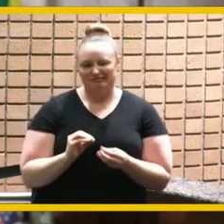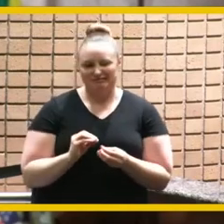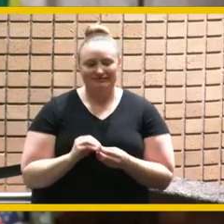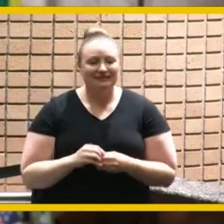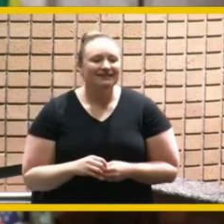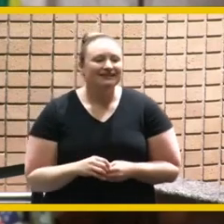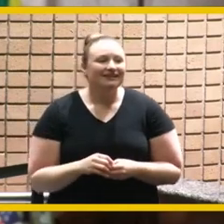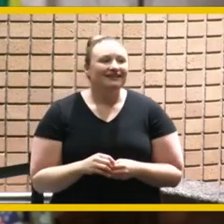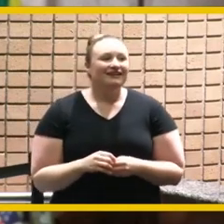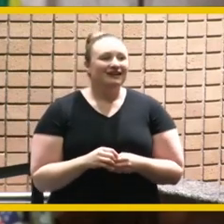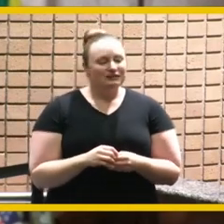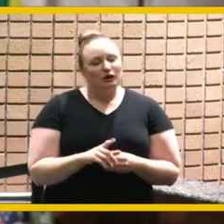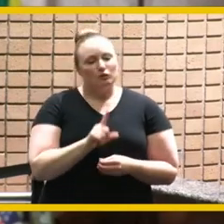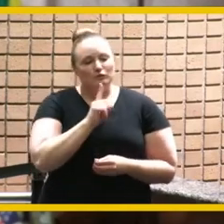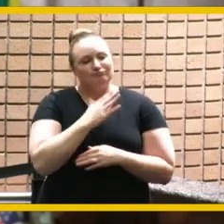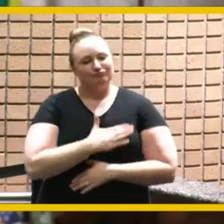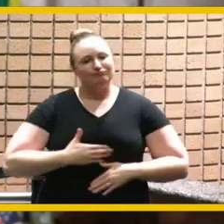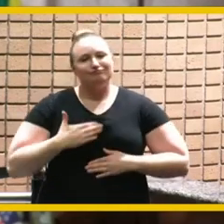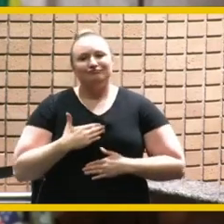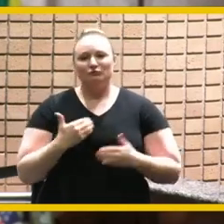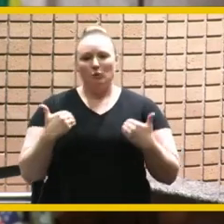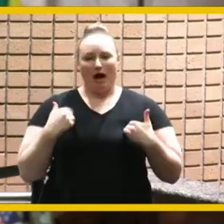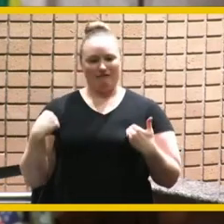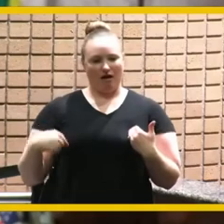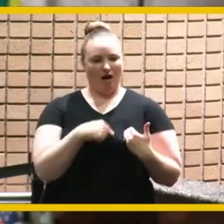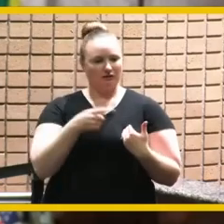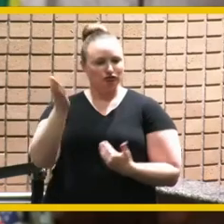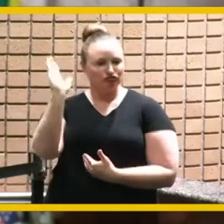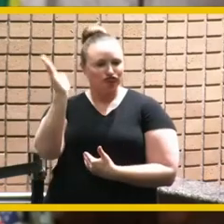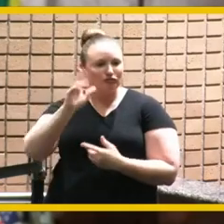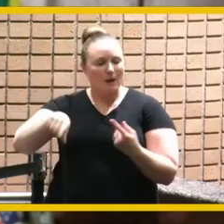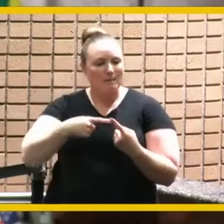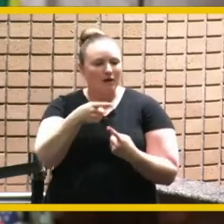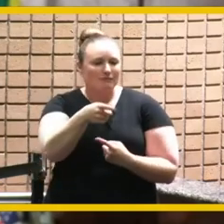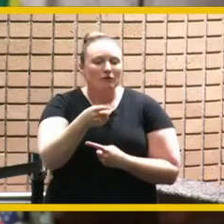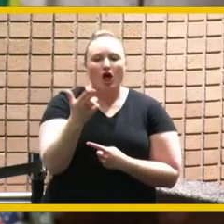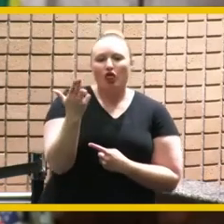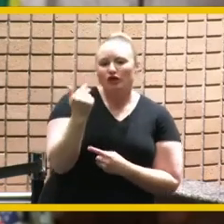him the send-off he deserves for 13 years of dedicated service to the city of riverside